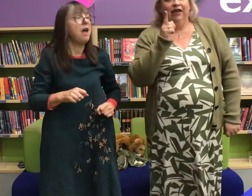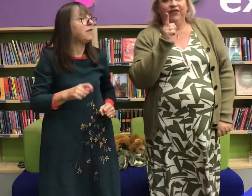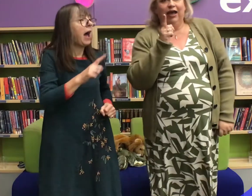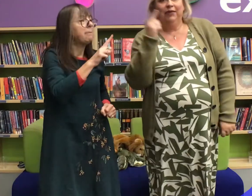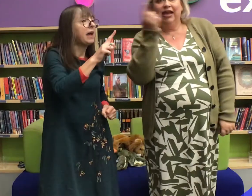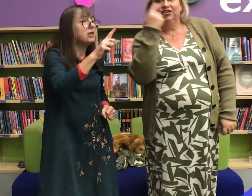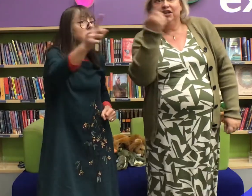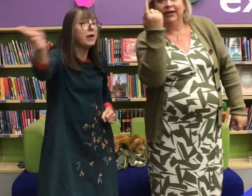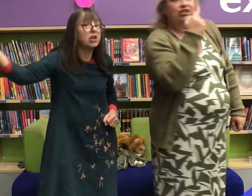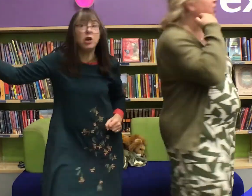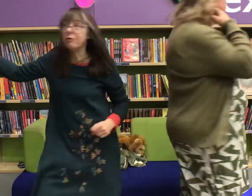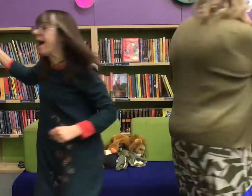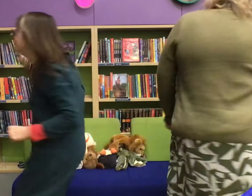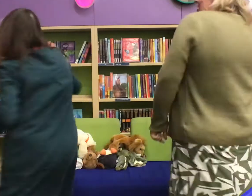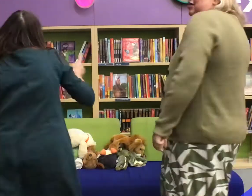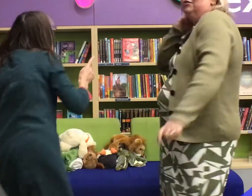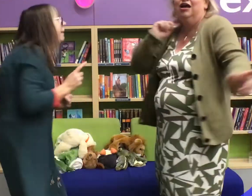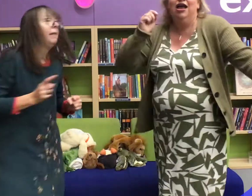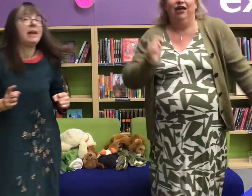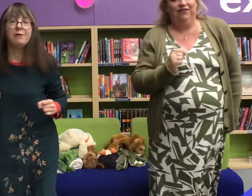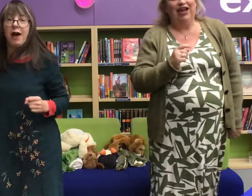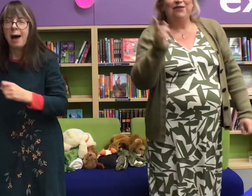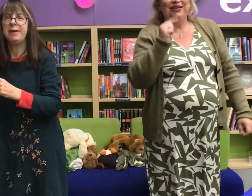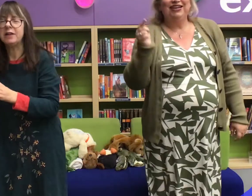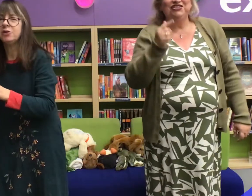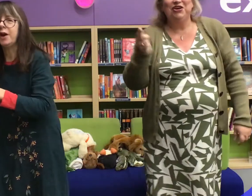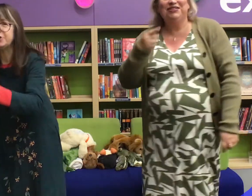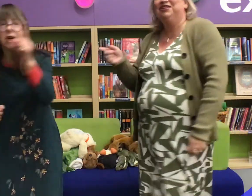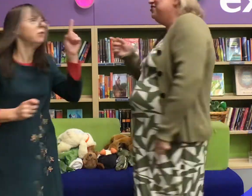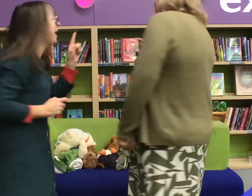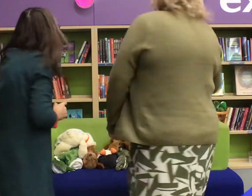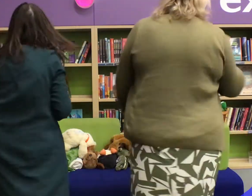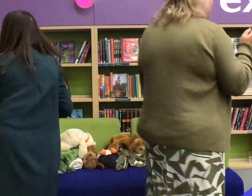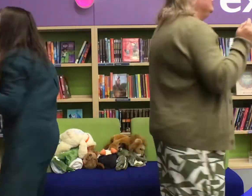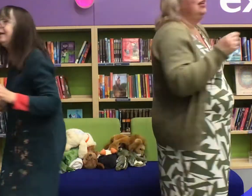If you're happy and you know it turn around if you're happy and you know it turn around